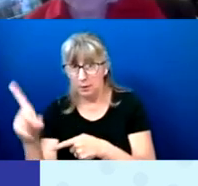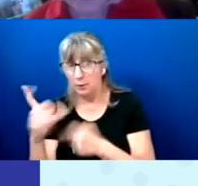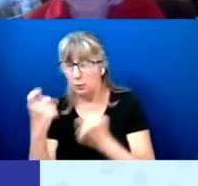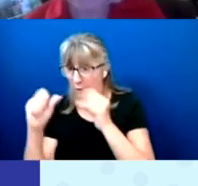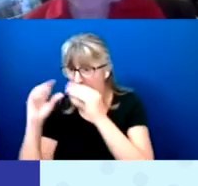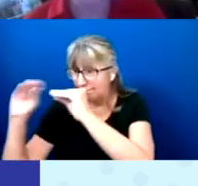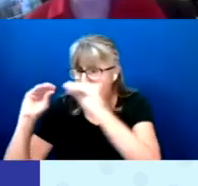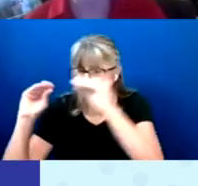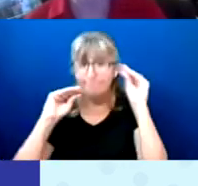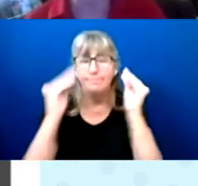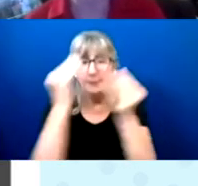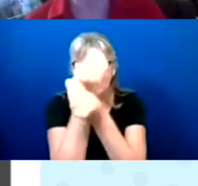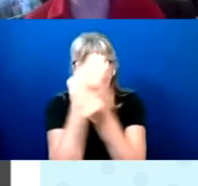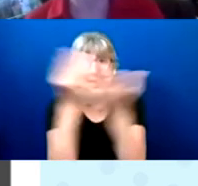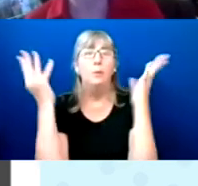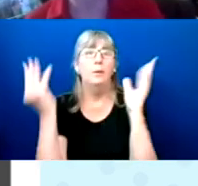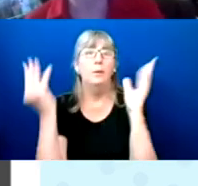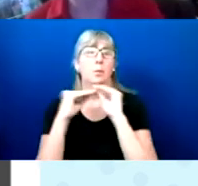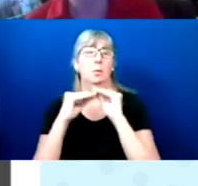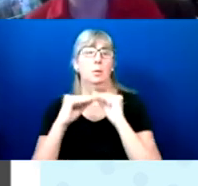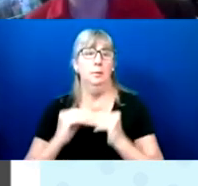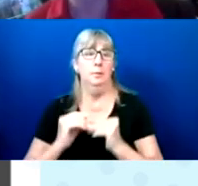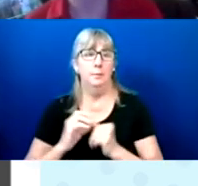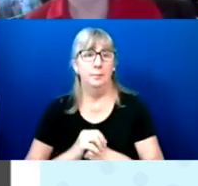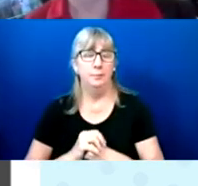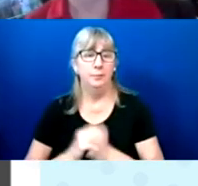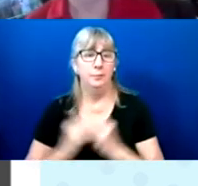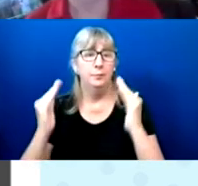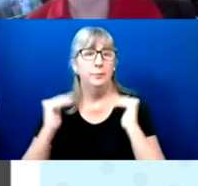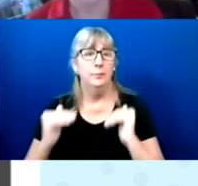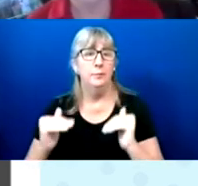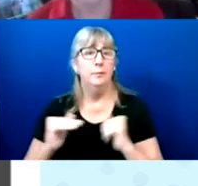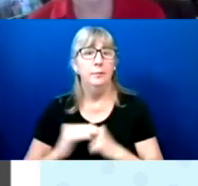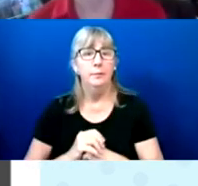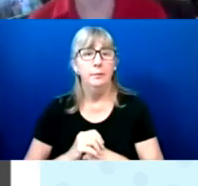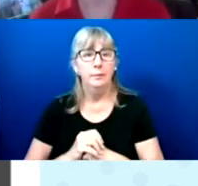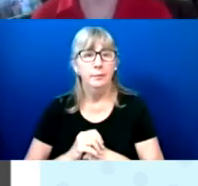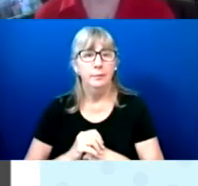Next slide, please.